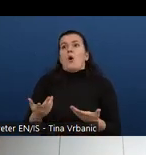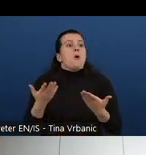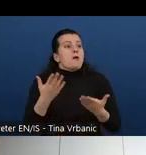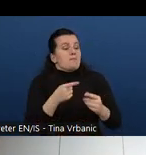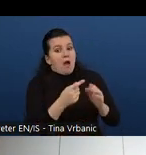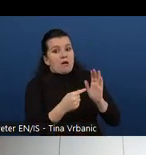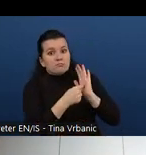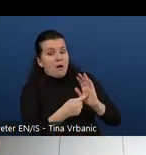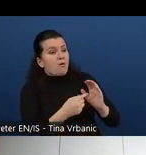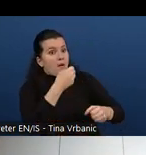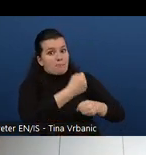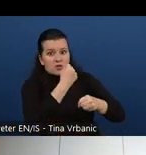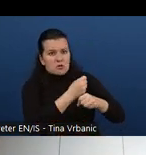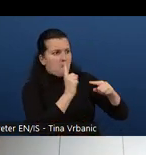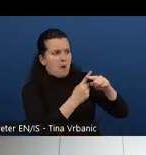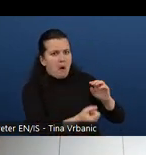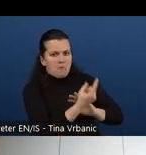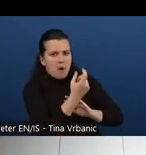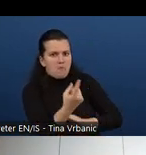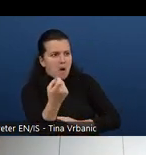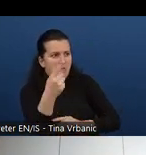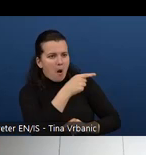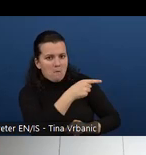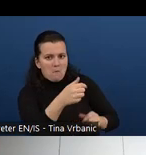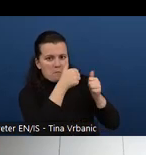And we basically point to the actual benefits of accessibility.